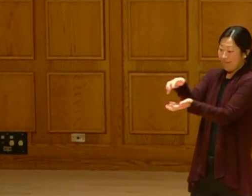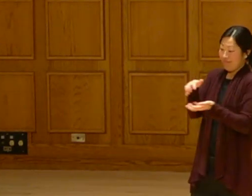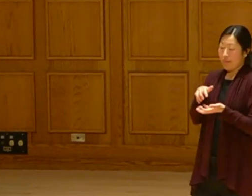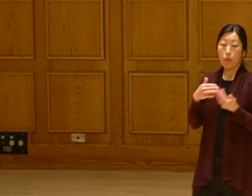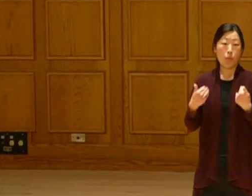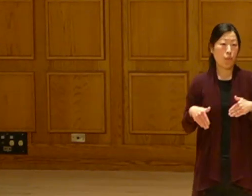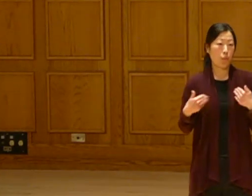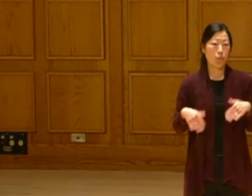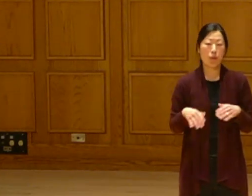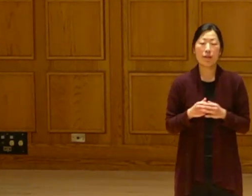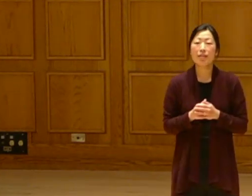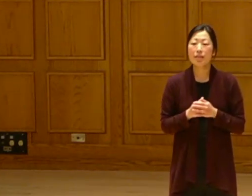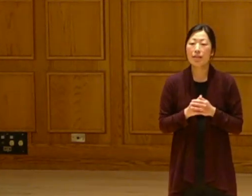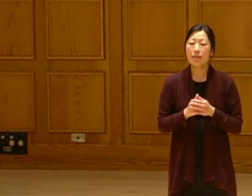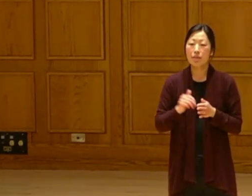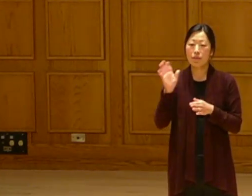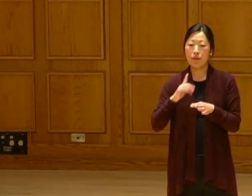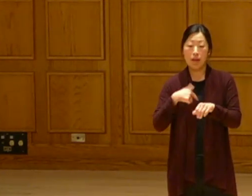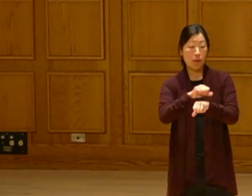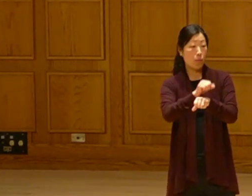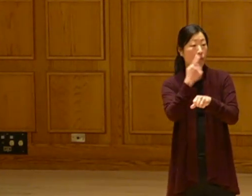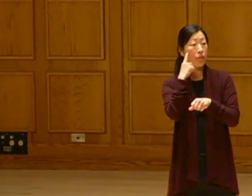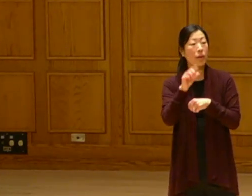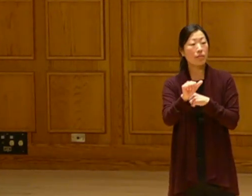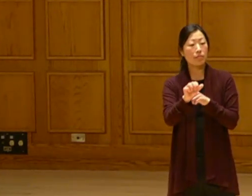We can't do this work without finance. I used to work for Ameriprize Financial.